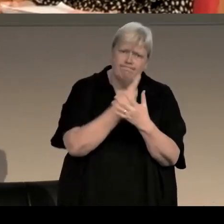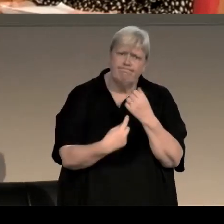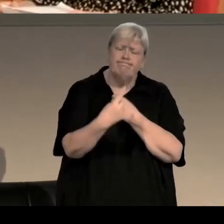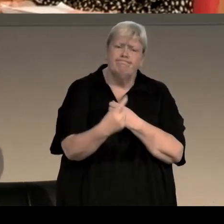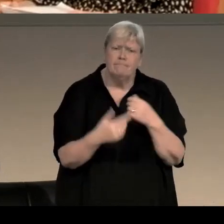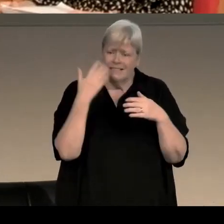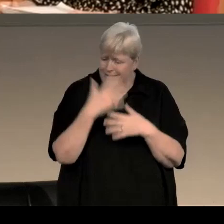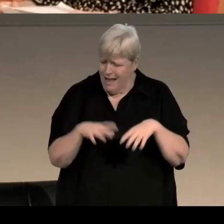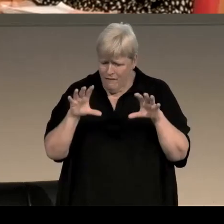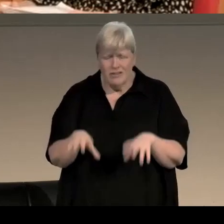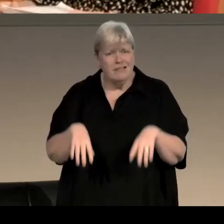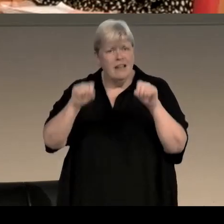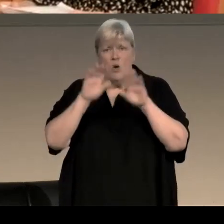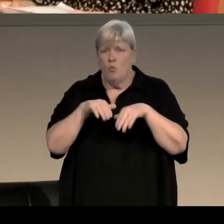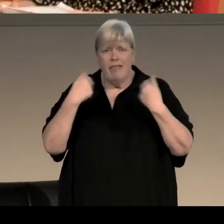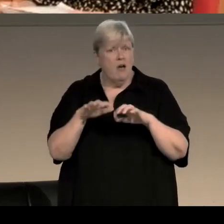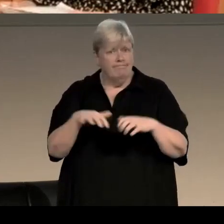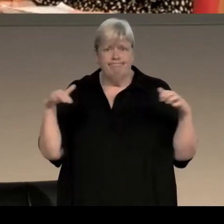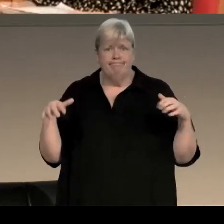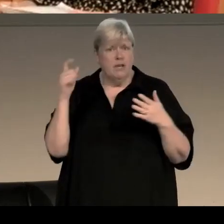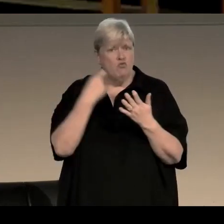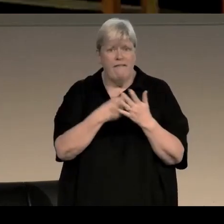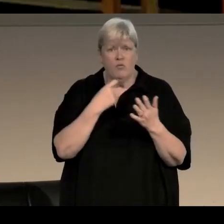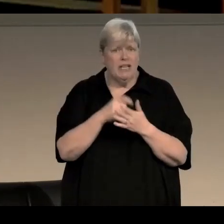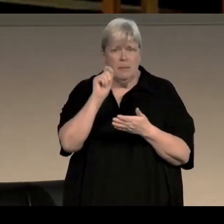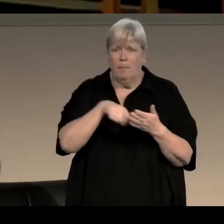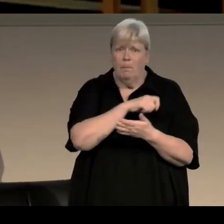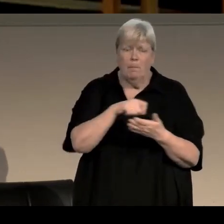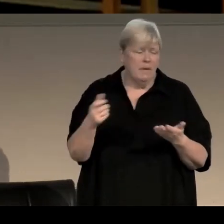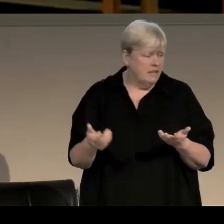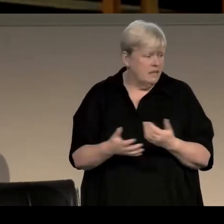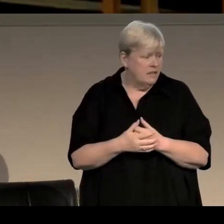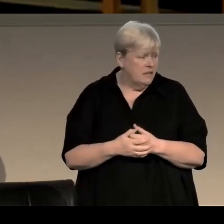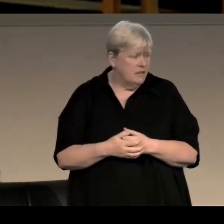without the the devolution referendum I think. SARAH: No absolutely I really agree with you and